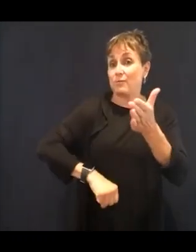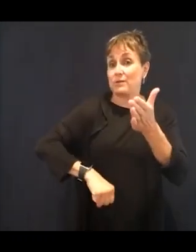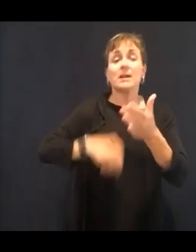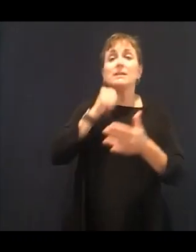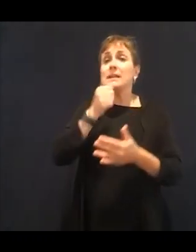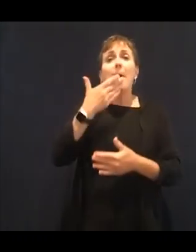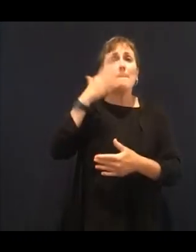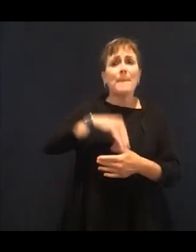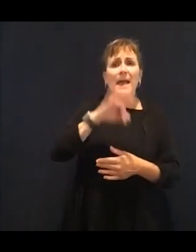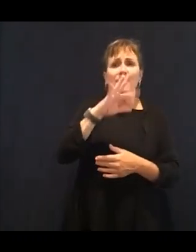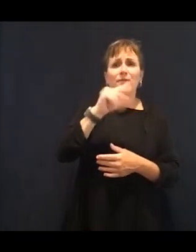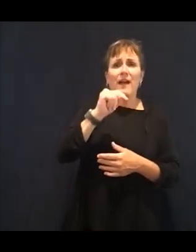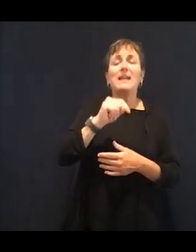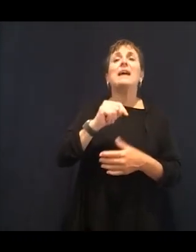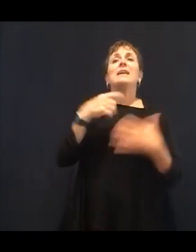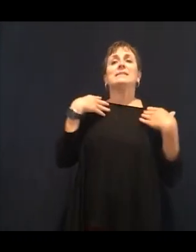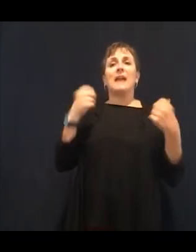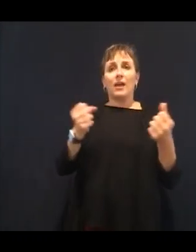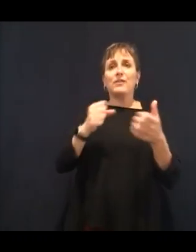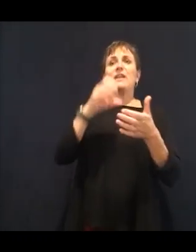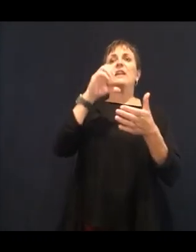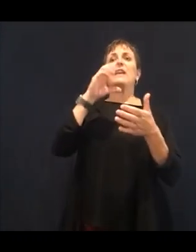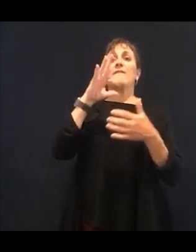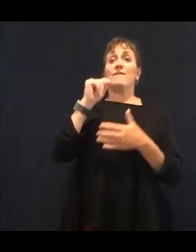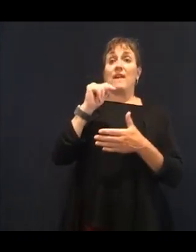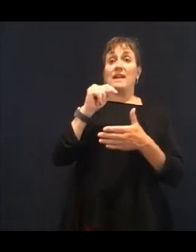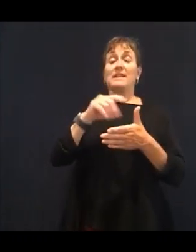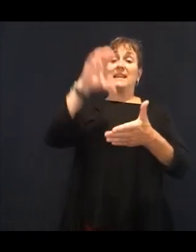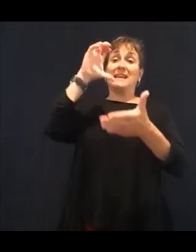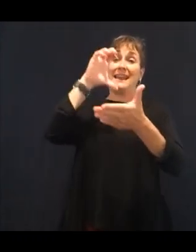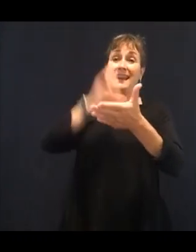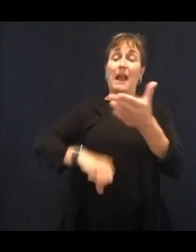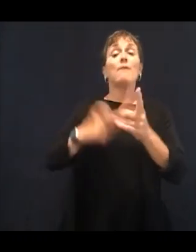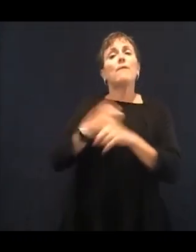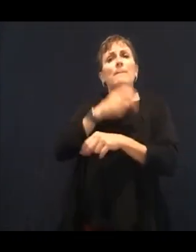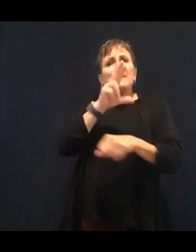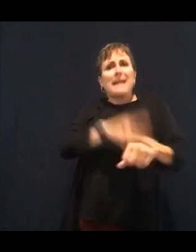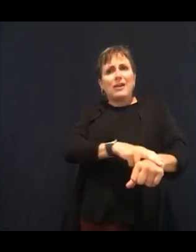and to actually have taste, they have to then put sugar in its place. So it